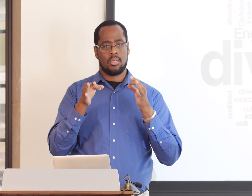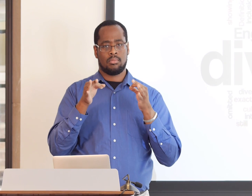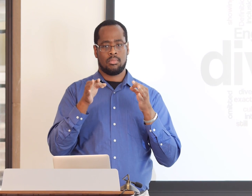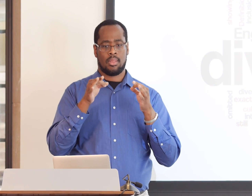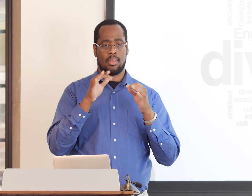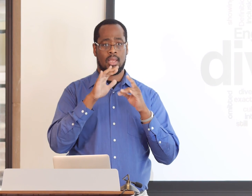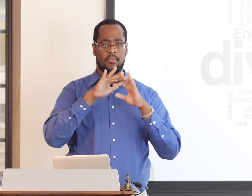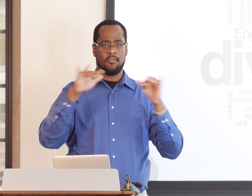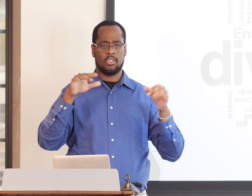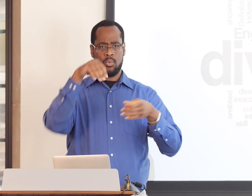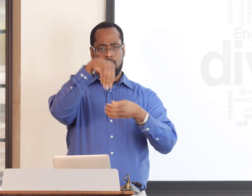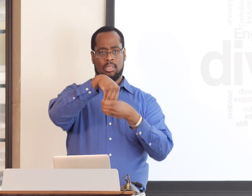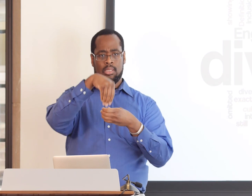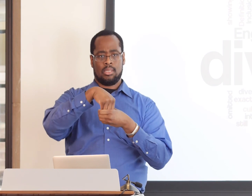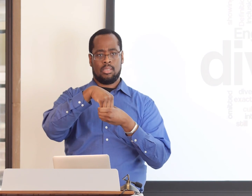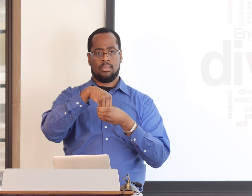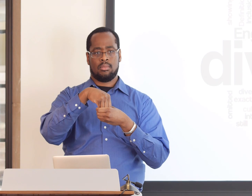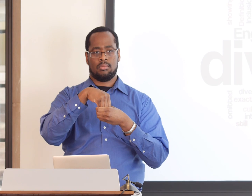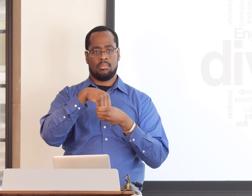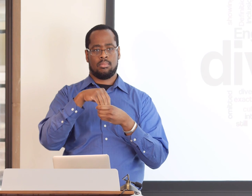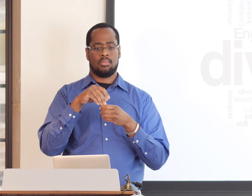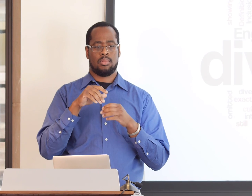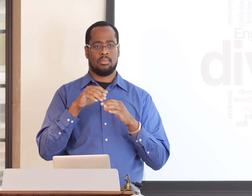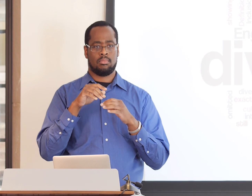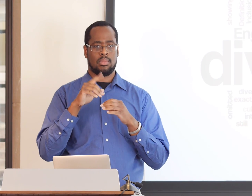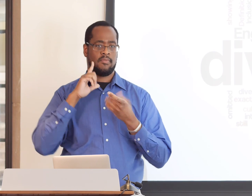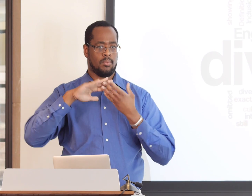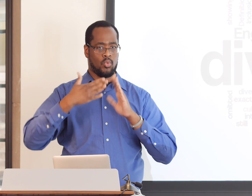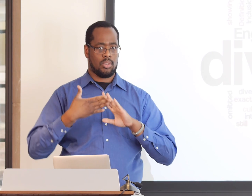So in our research we need to use what we found